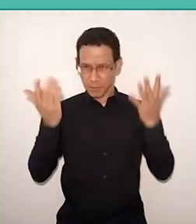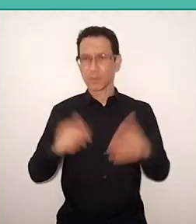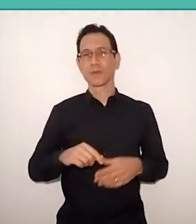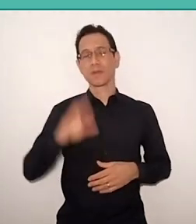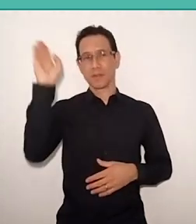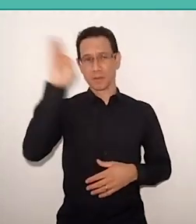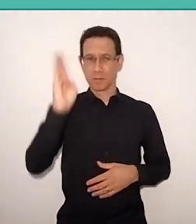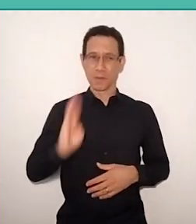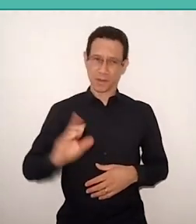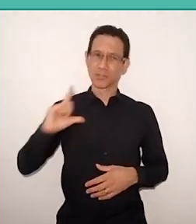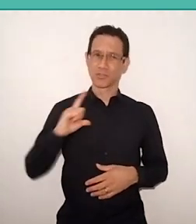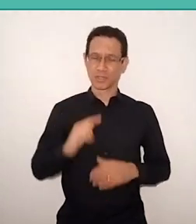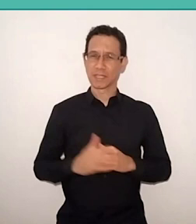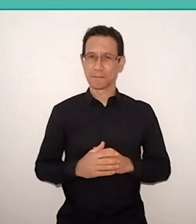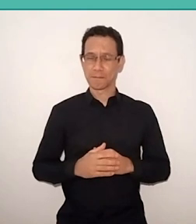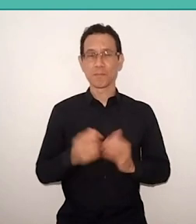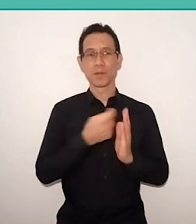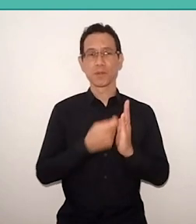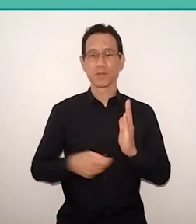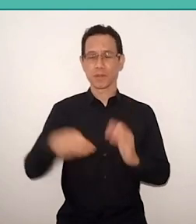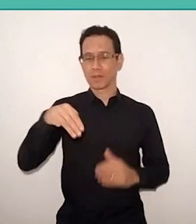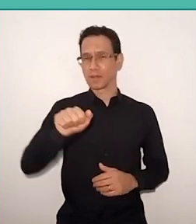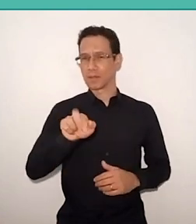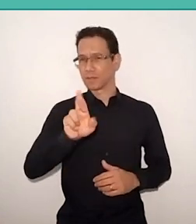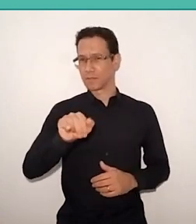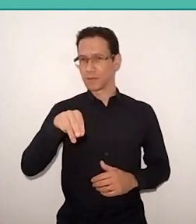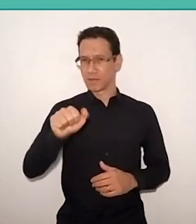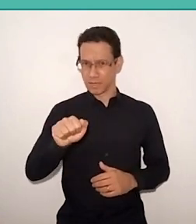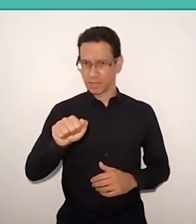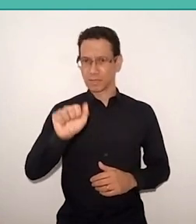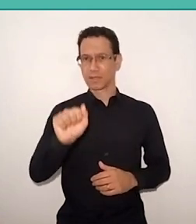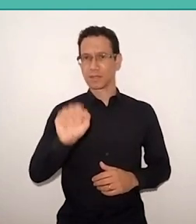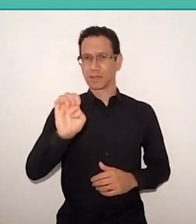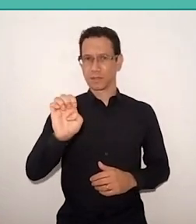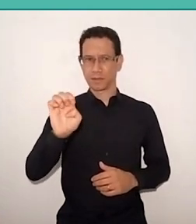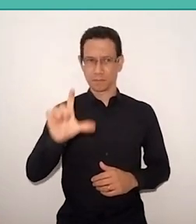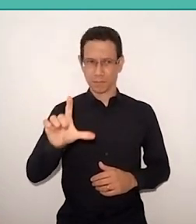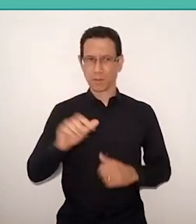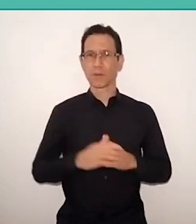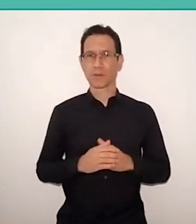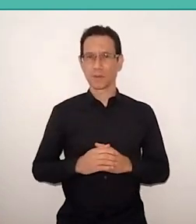We will have Marina Colasanti, Bel Santos Mayer, Sergio Haddad